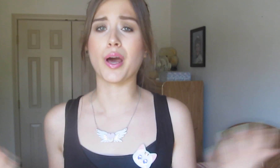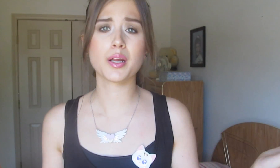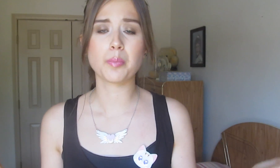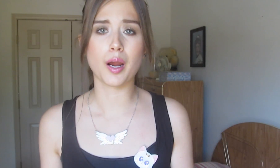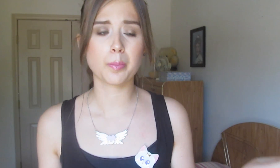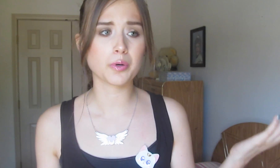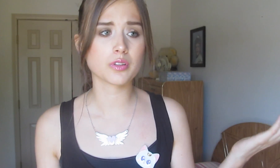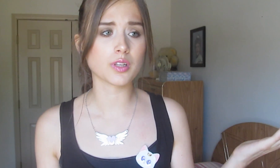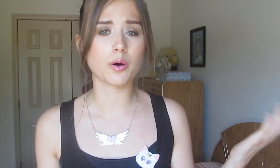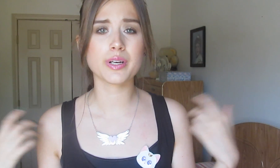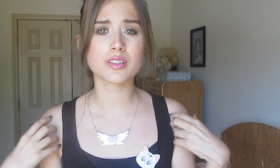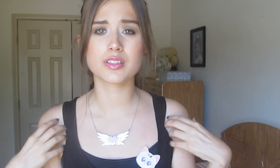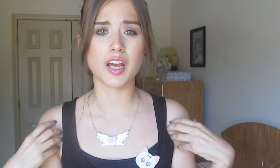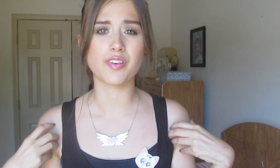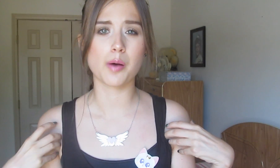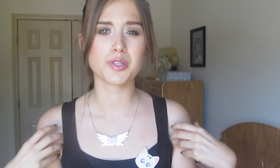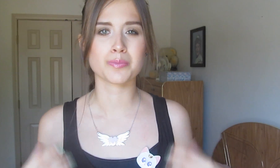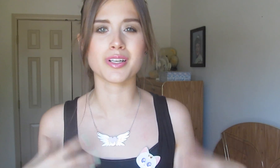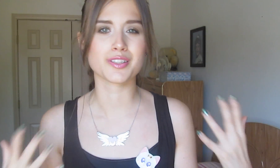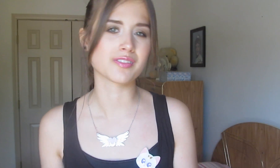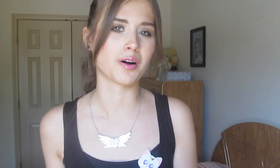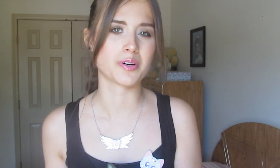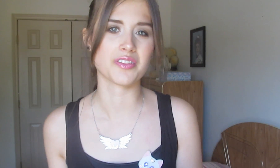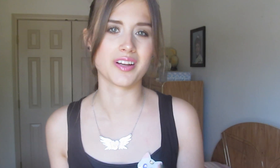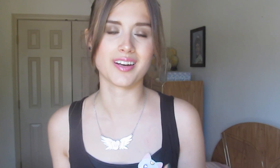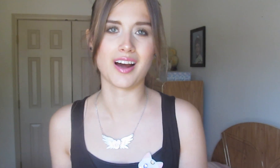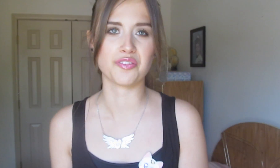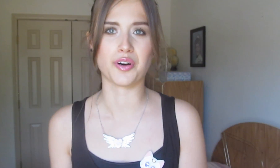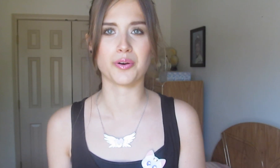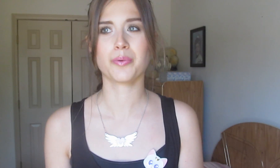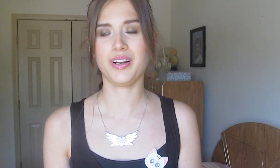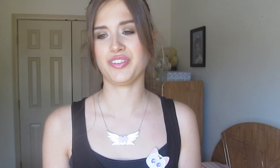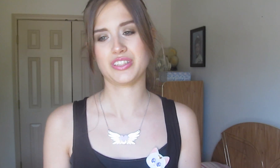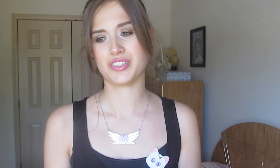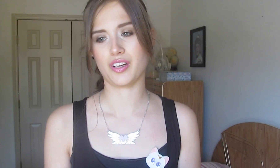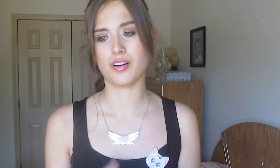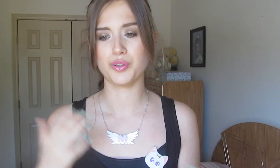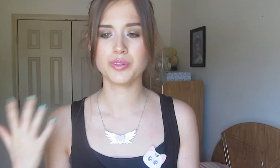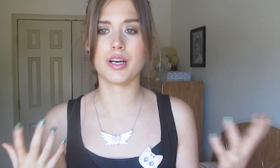Pen and paper is always a safe option but it’s slower than an iPhone or whatever, so.